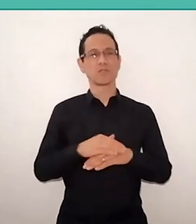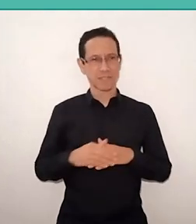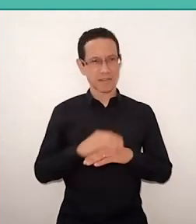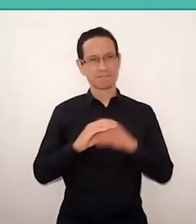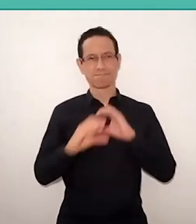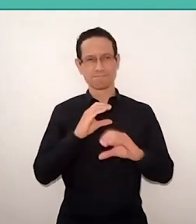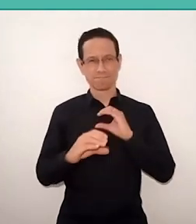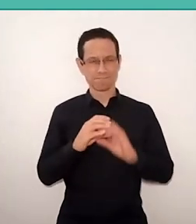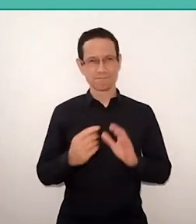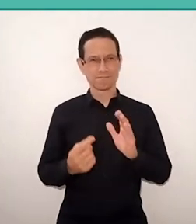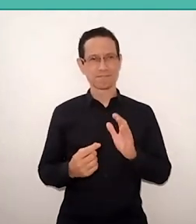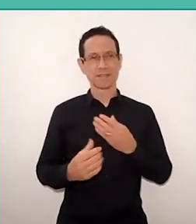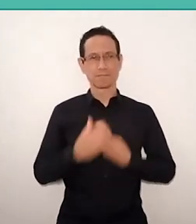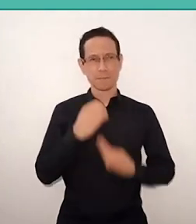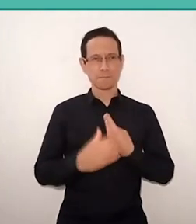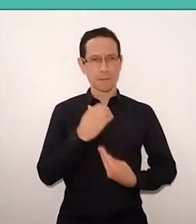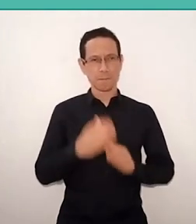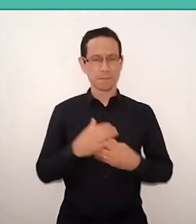when they were honest, effectively.